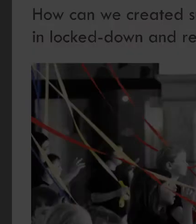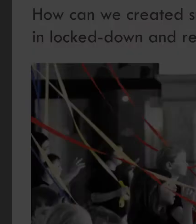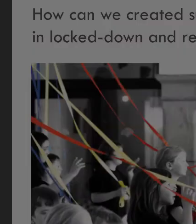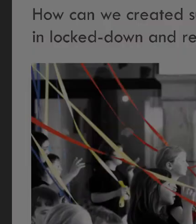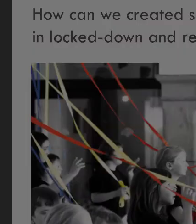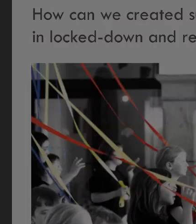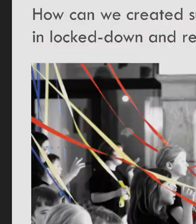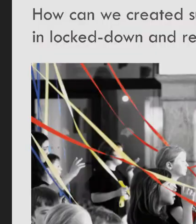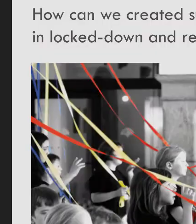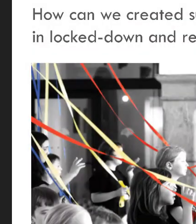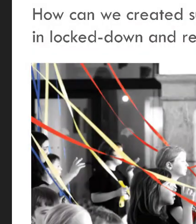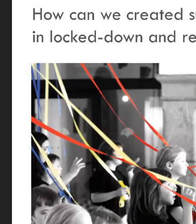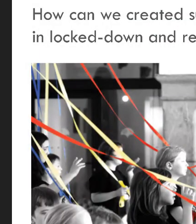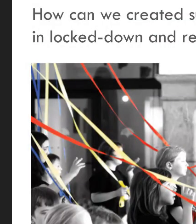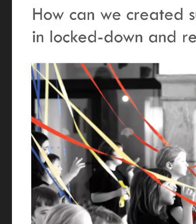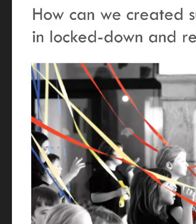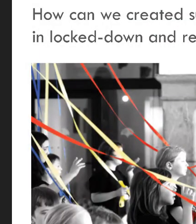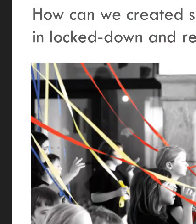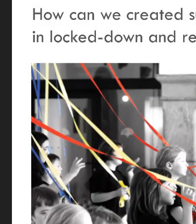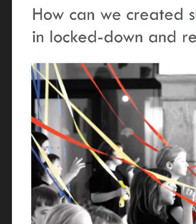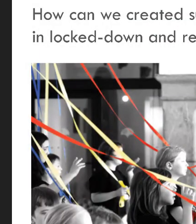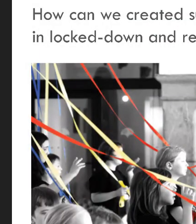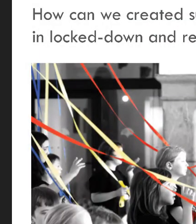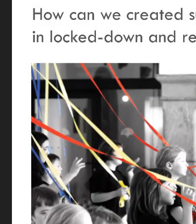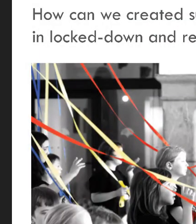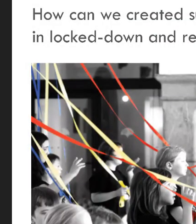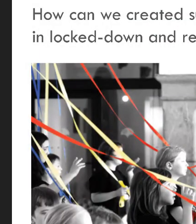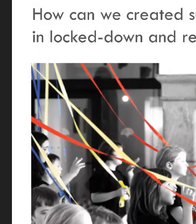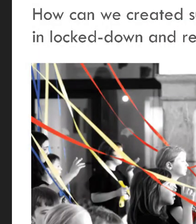well, to pick up on so many things that have resonated